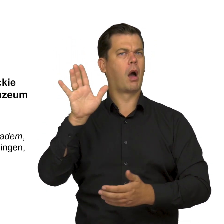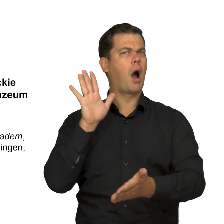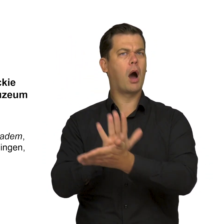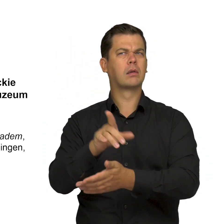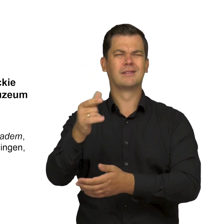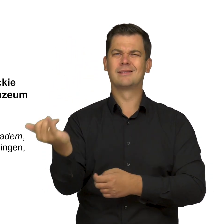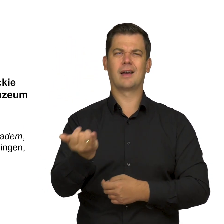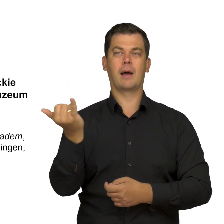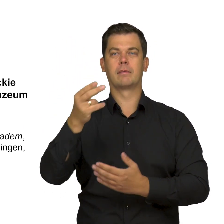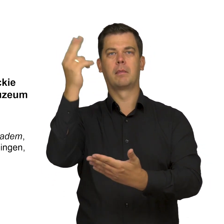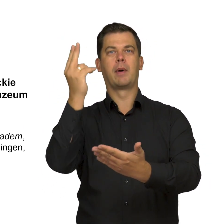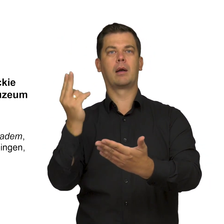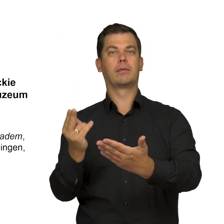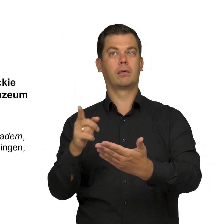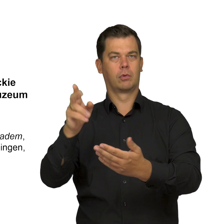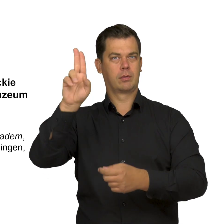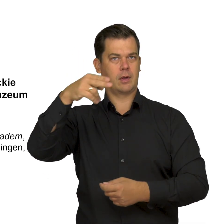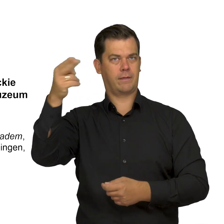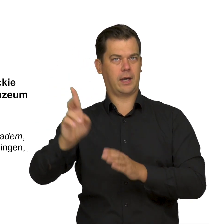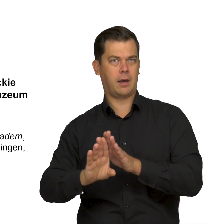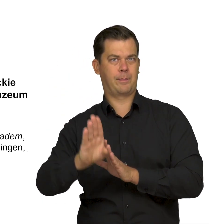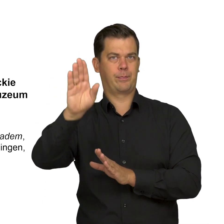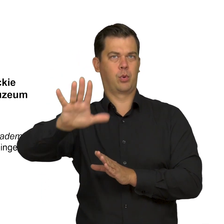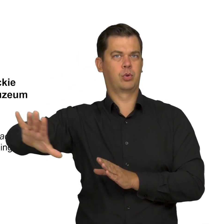the Far North, was first depicted in art by Dutch painters.